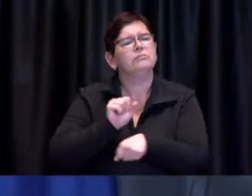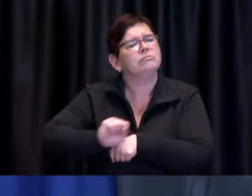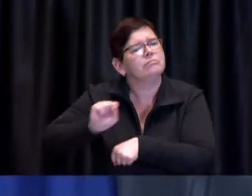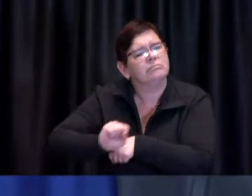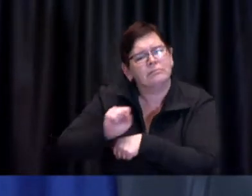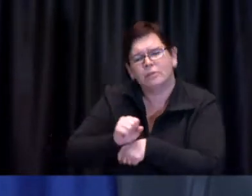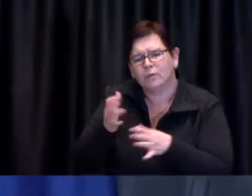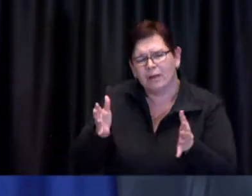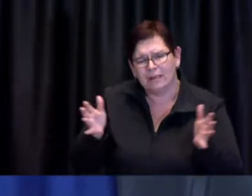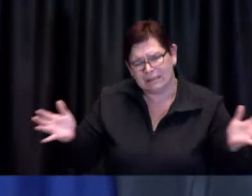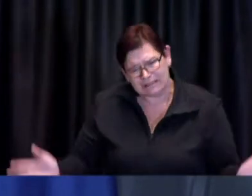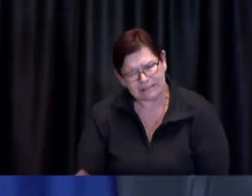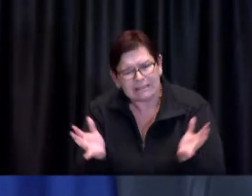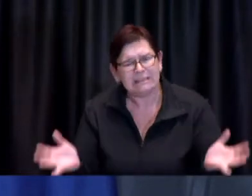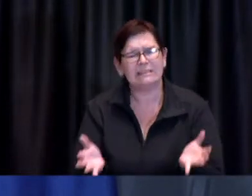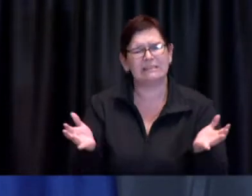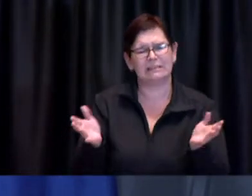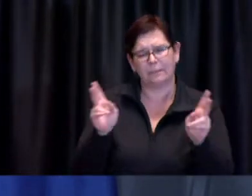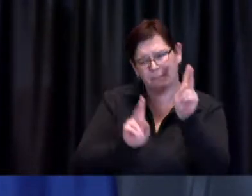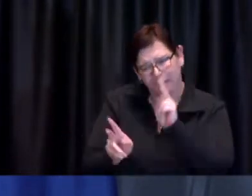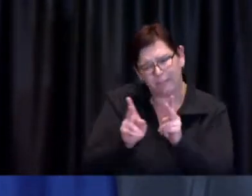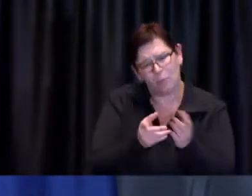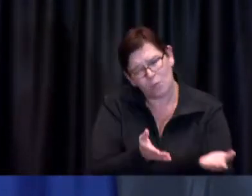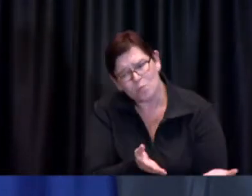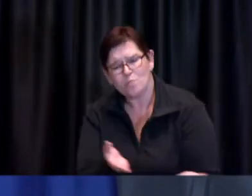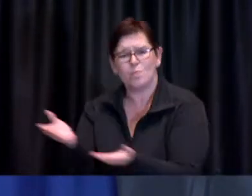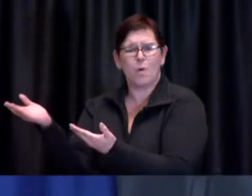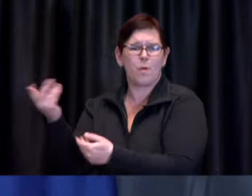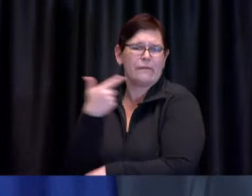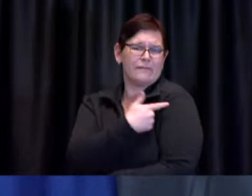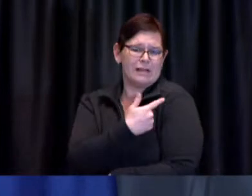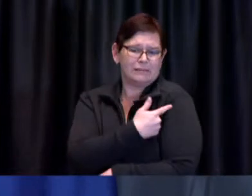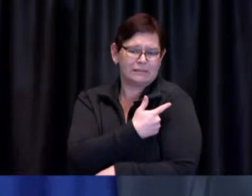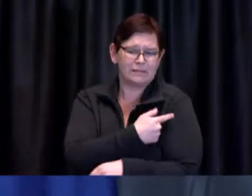by doing whatever it takes to both eliminate reluctance and hesitation